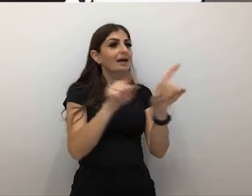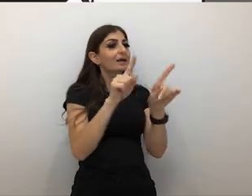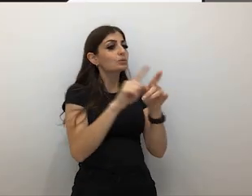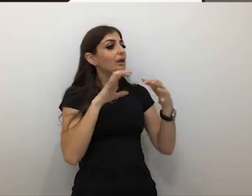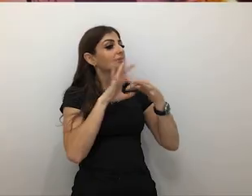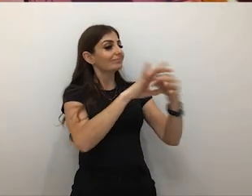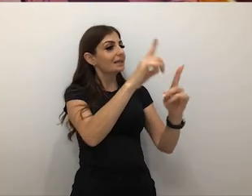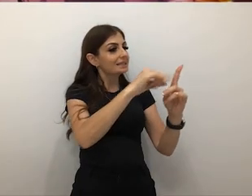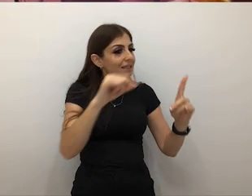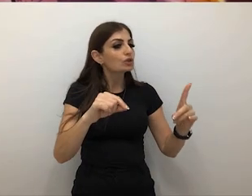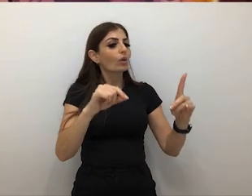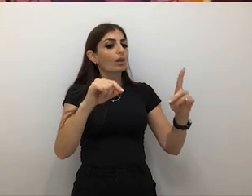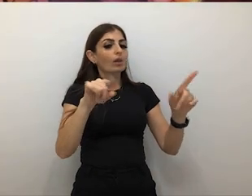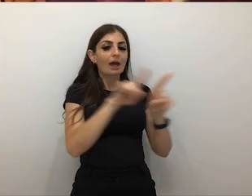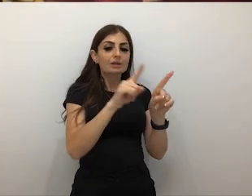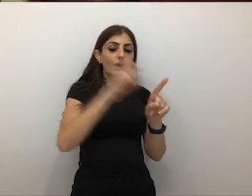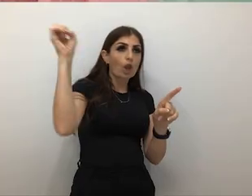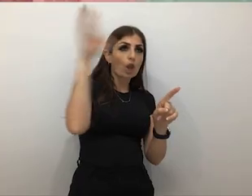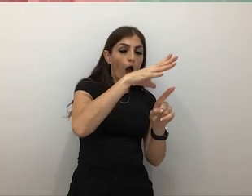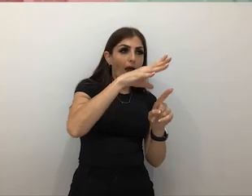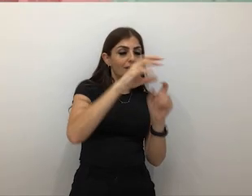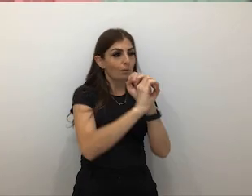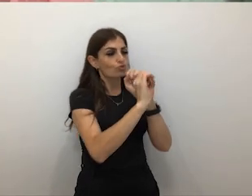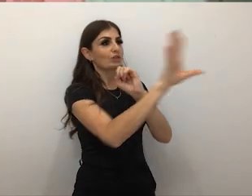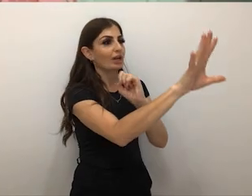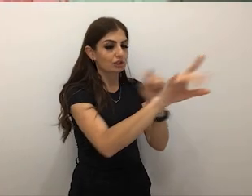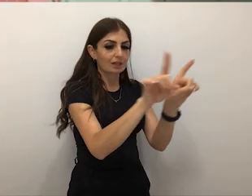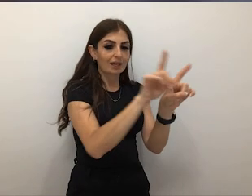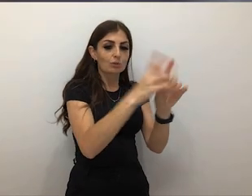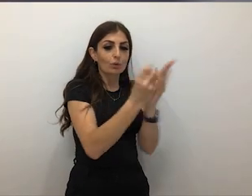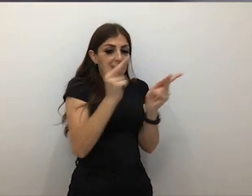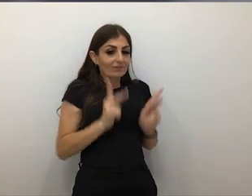using kind of light and projection in combination with physical and painted spaces.